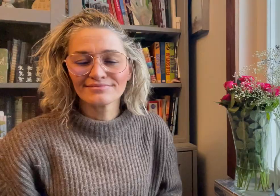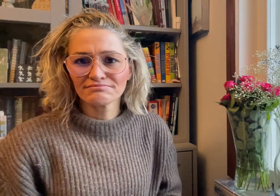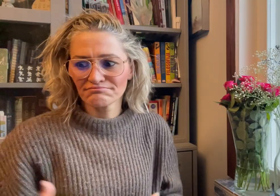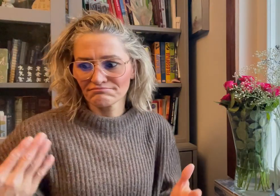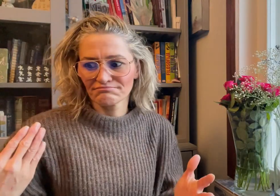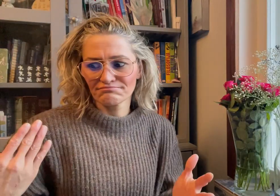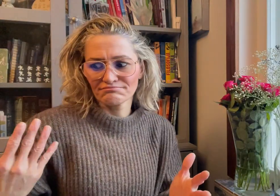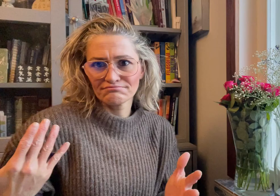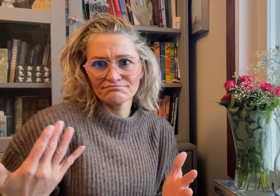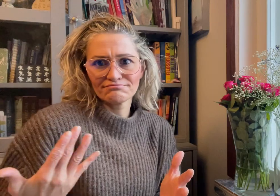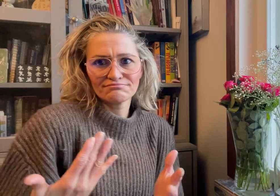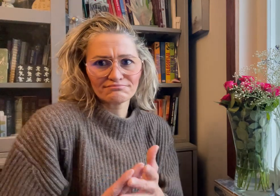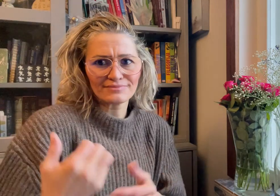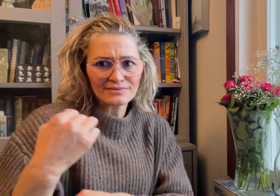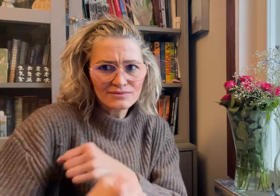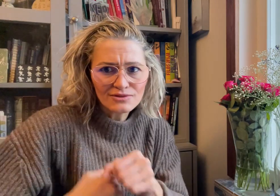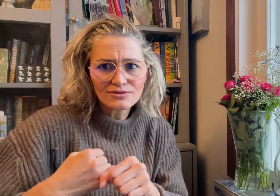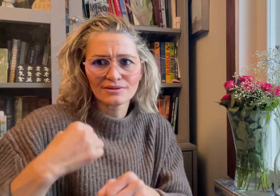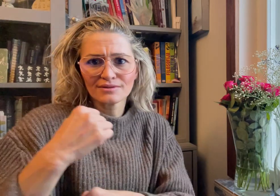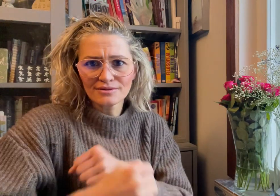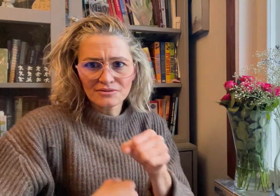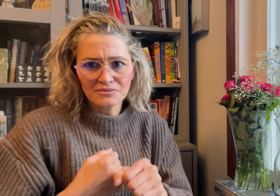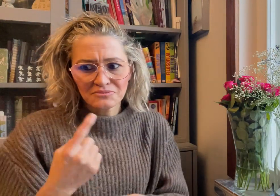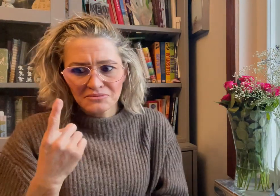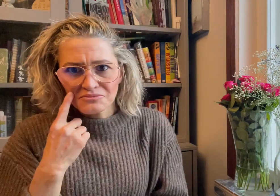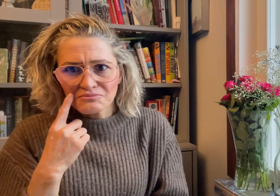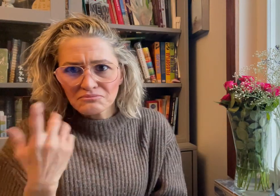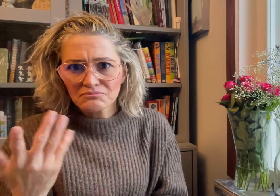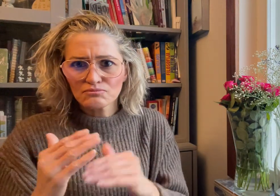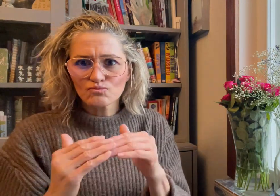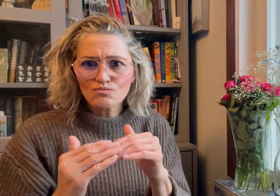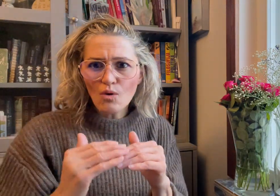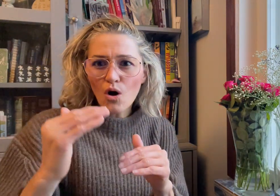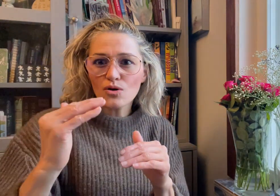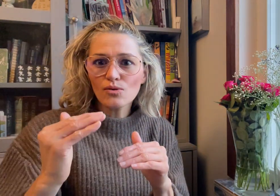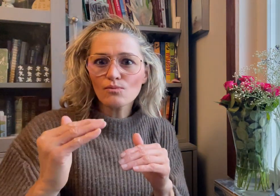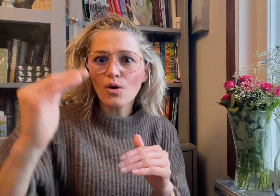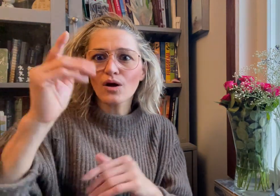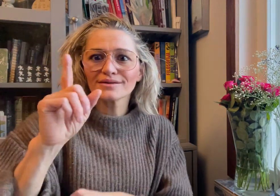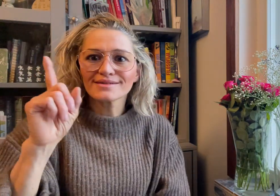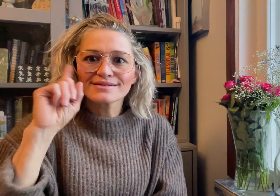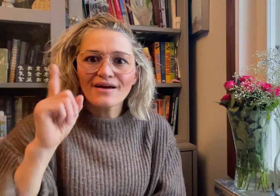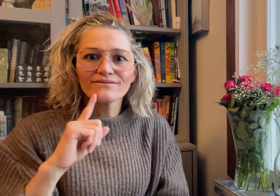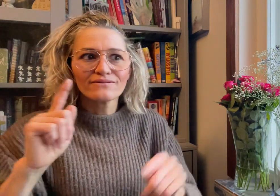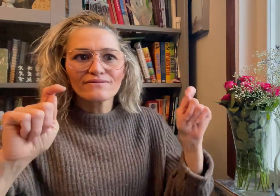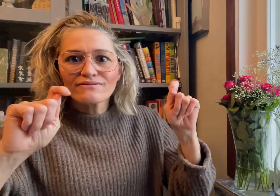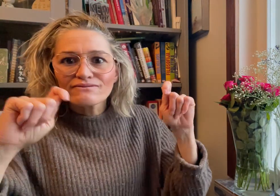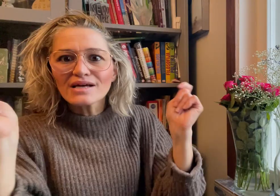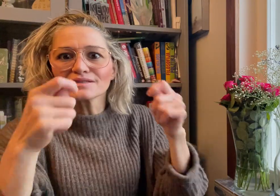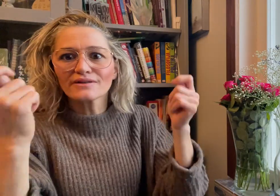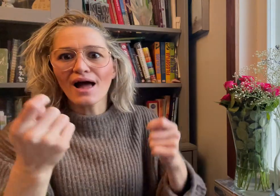In recent years, we have seen more and more Deaf festivals